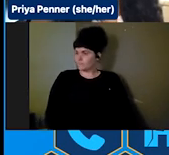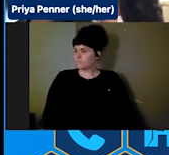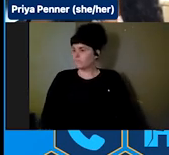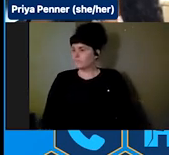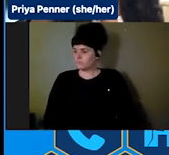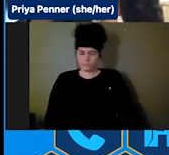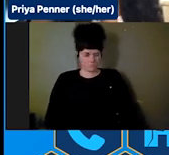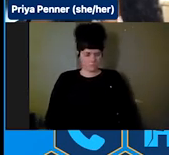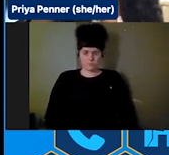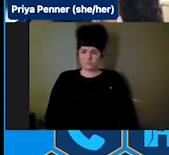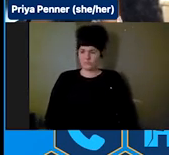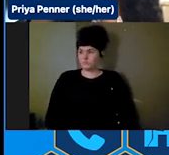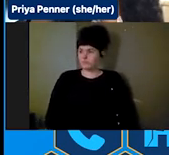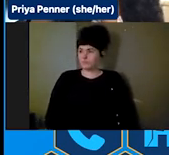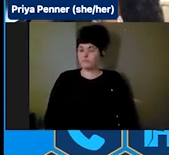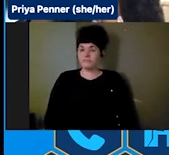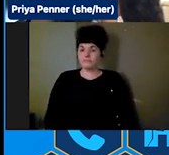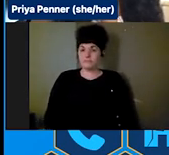us know if there's anything there. My boxes have